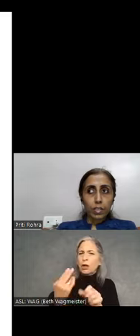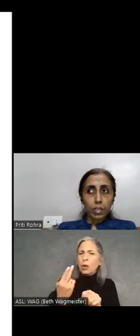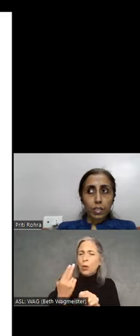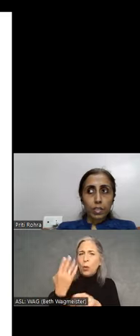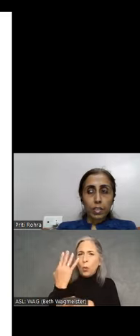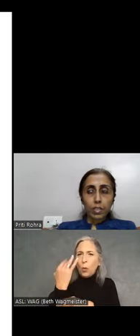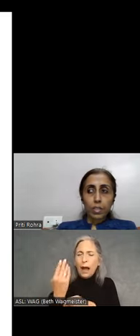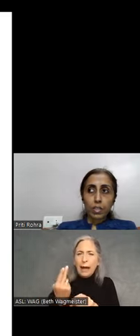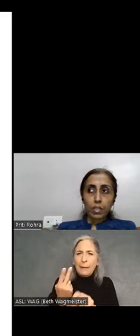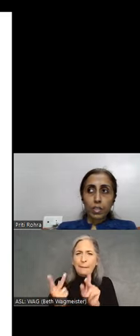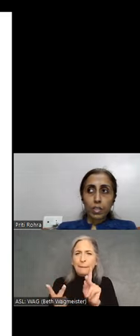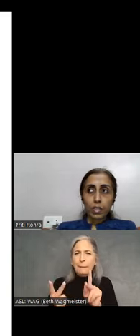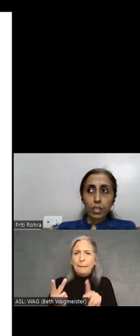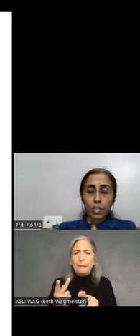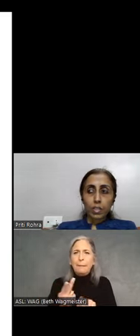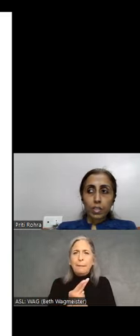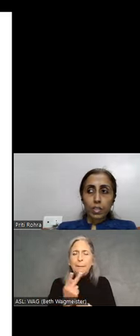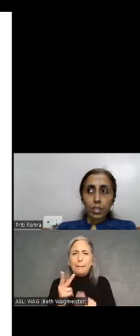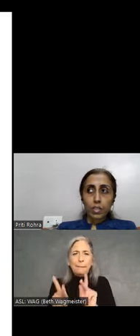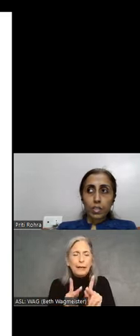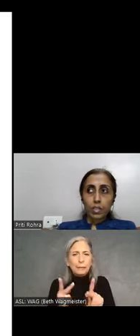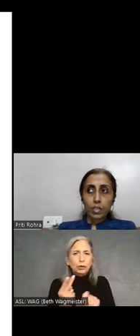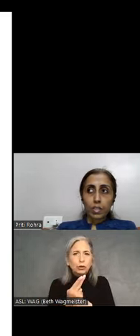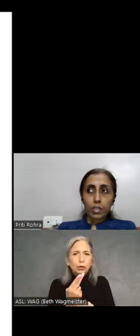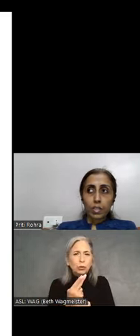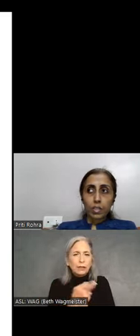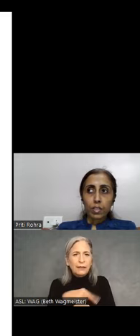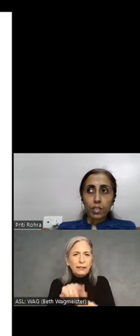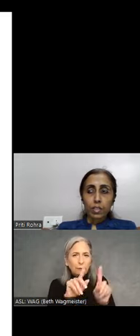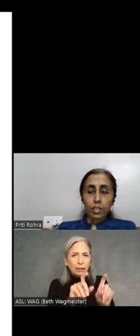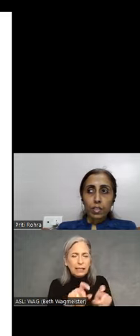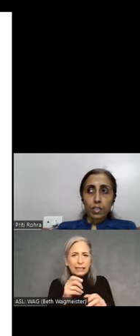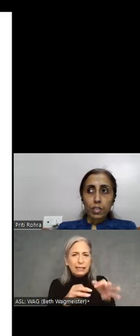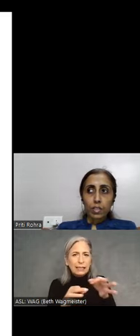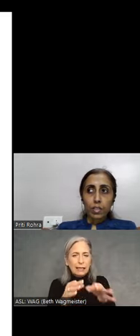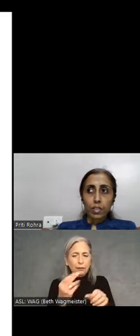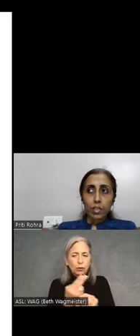testing with persons with disabilities and them using their own technology?